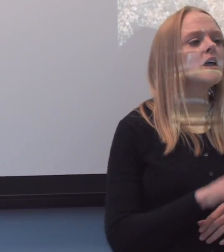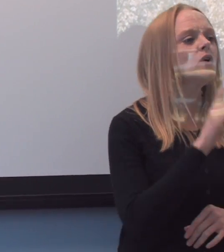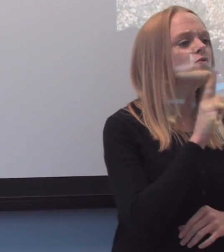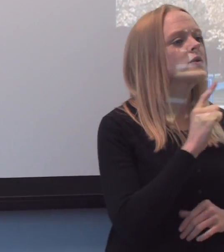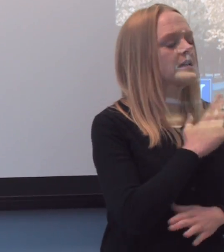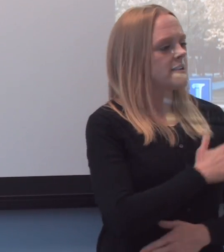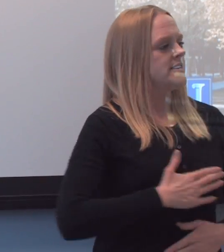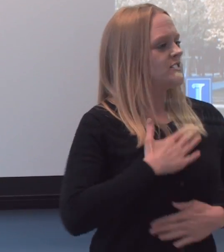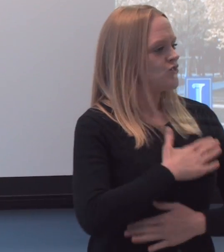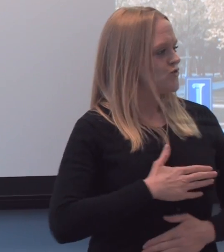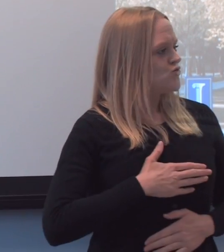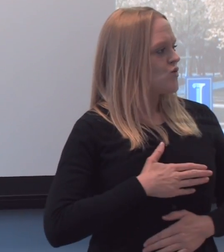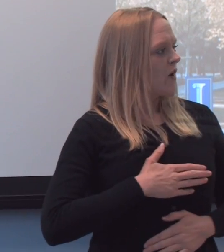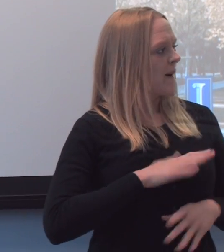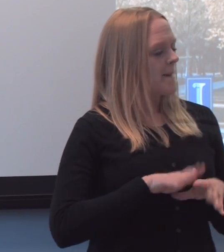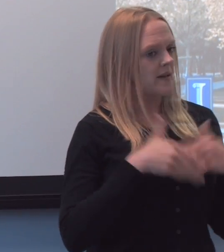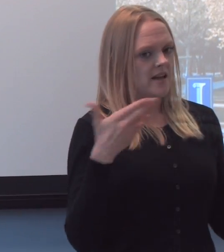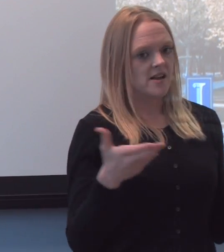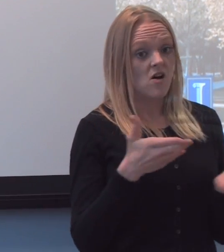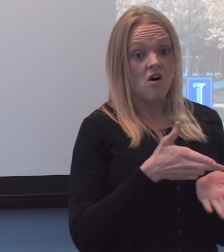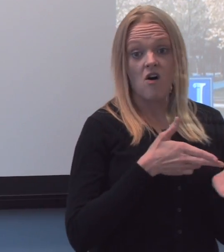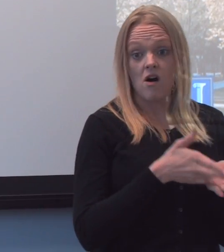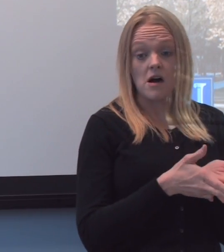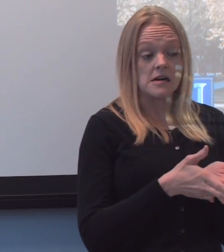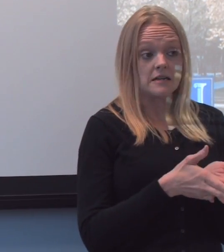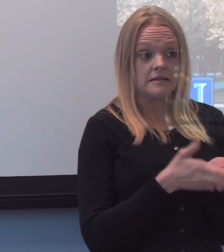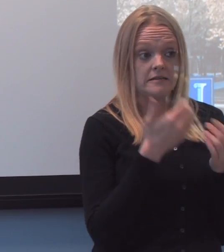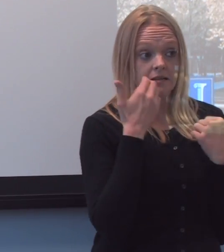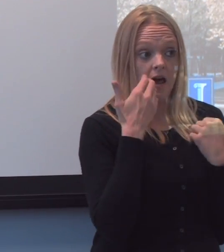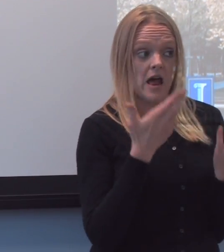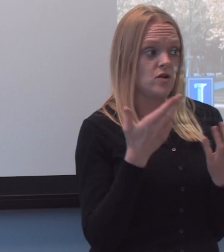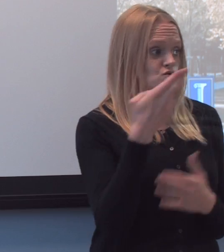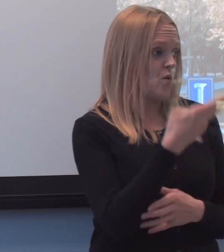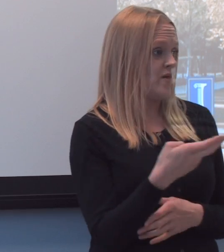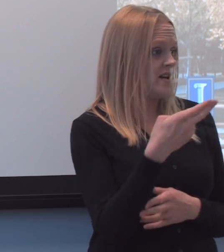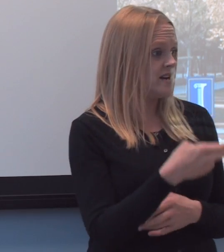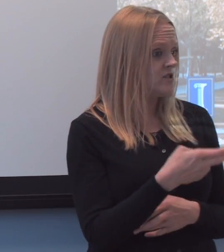being here, because I honestly did not know all the history here with this department